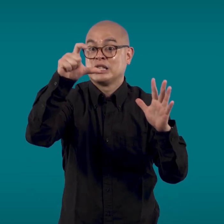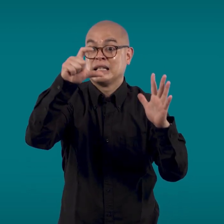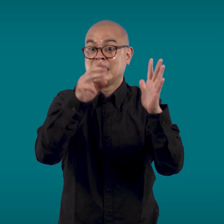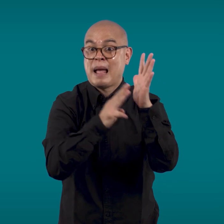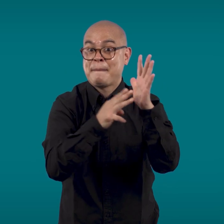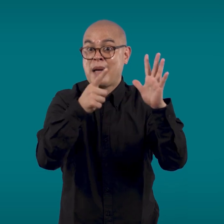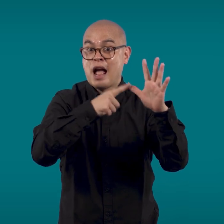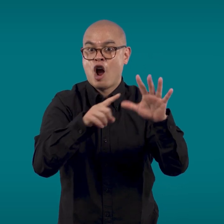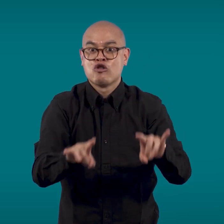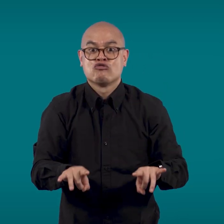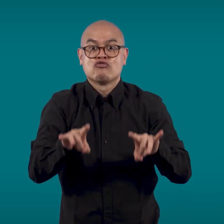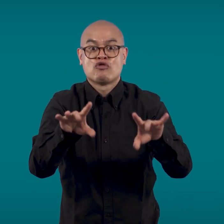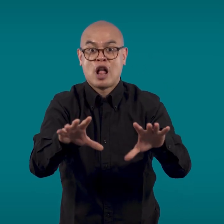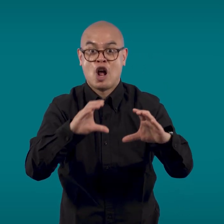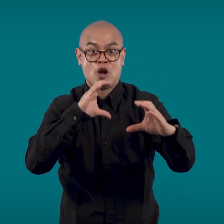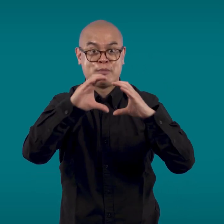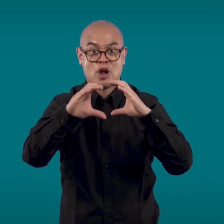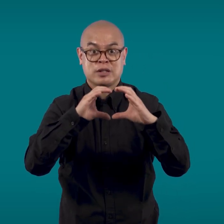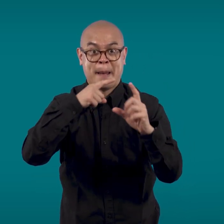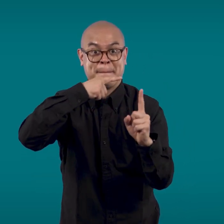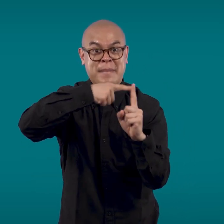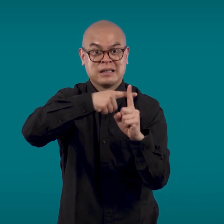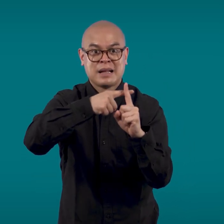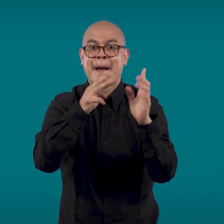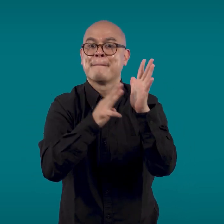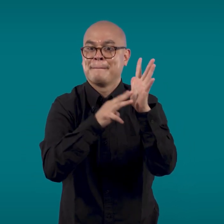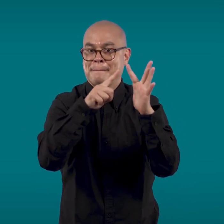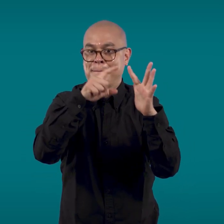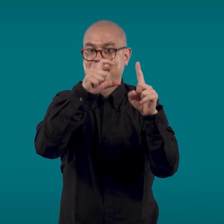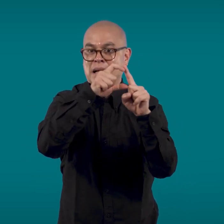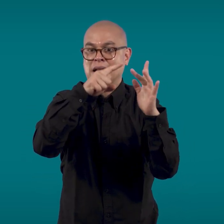The Australian Communications and Media Authority